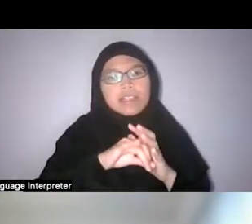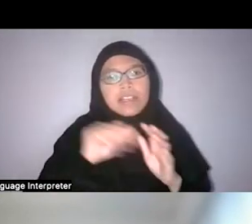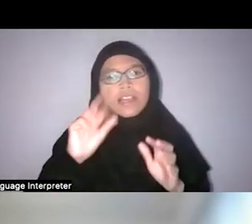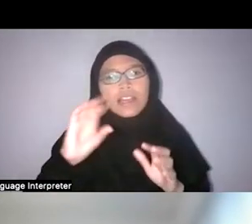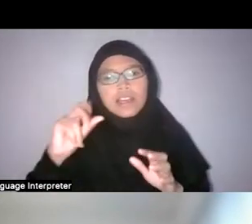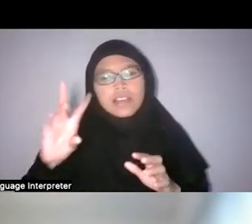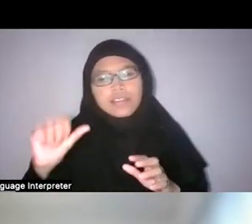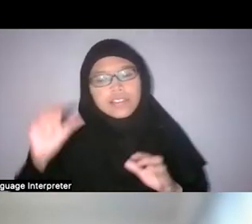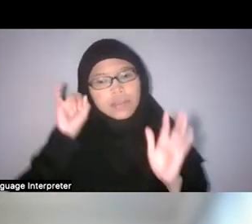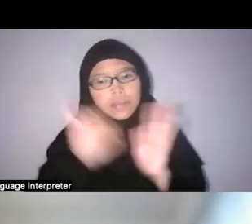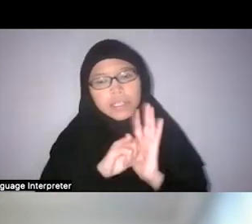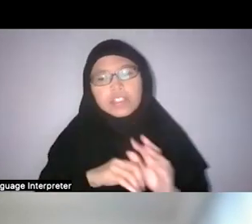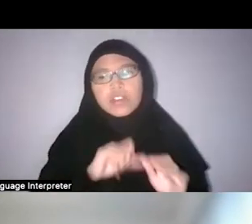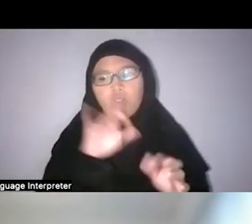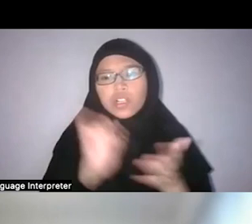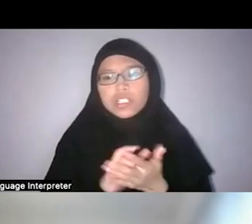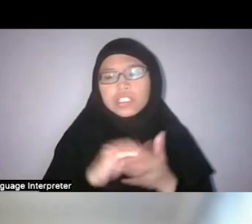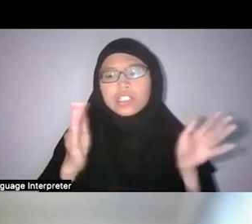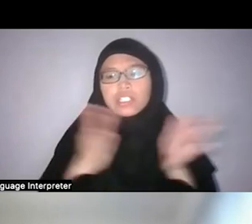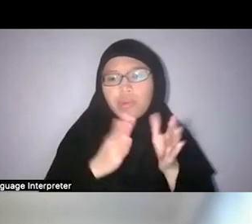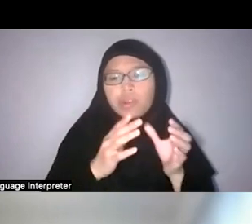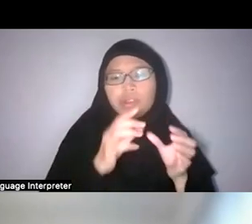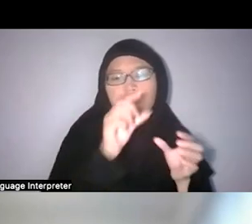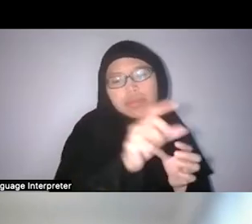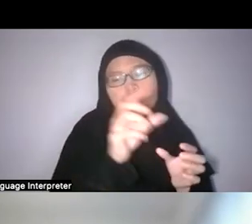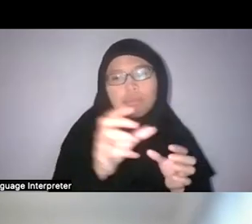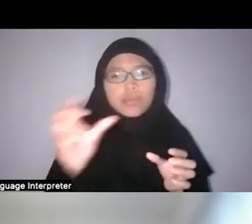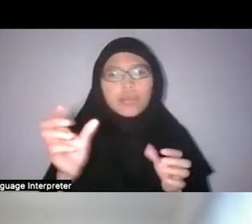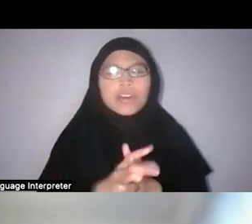There’s all these small, small pockets of heritage trails popping out.